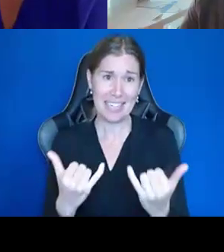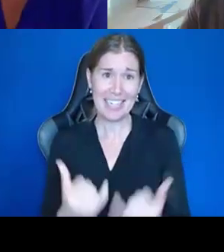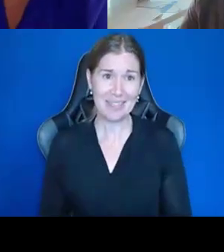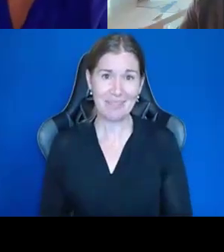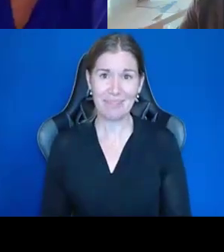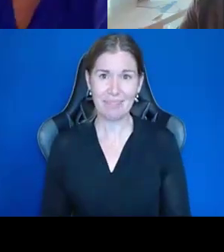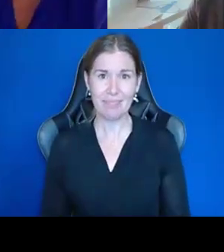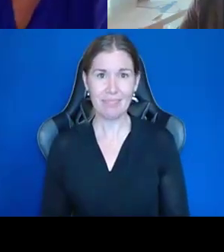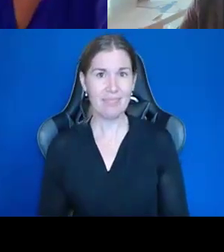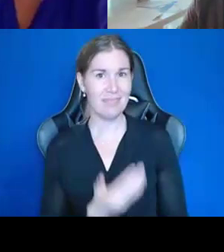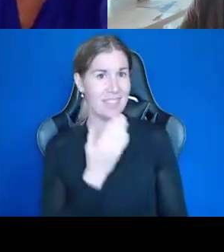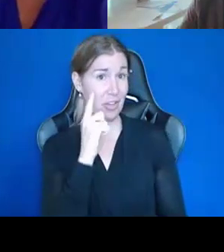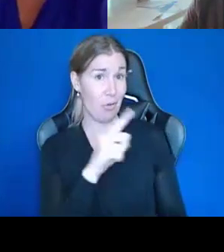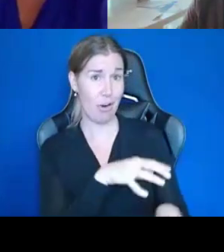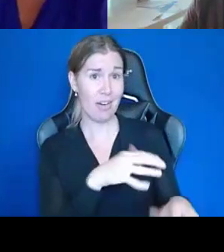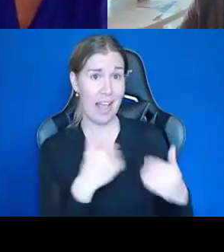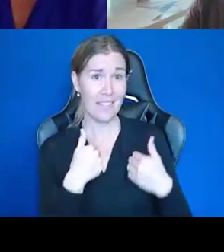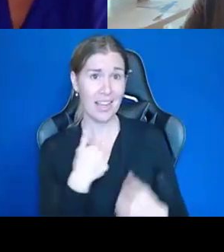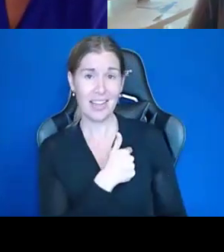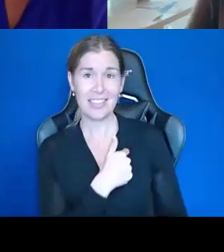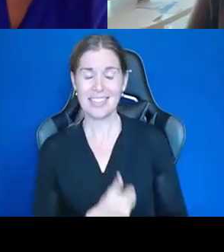Thank you for having us. Thank you.